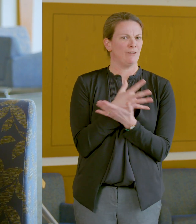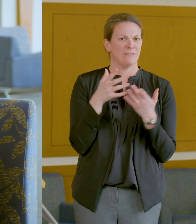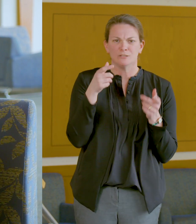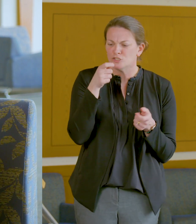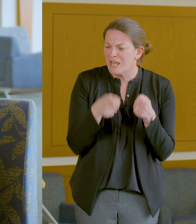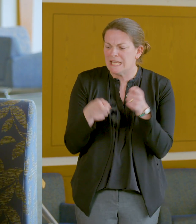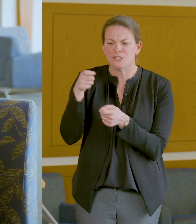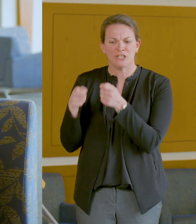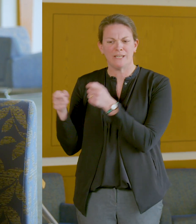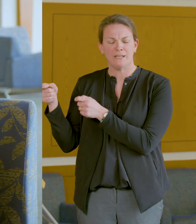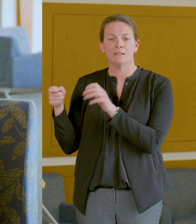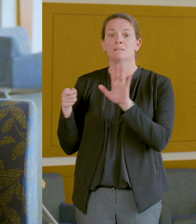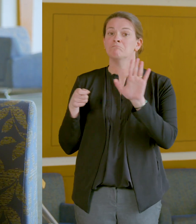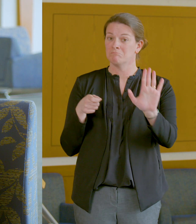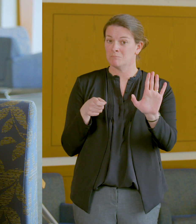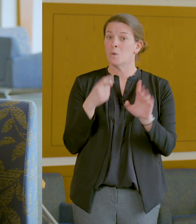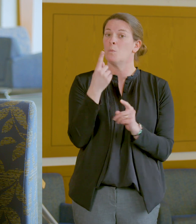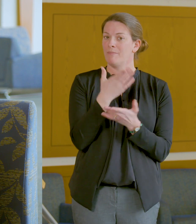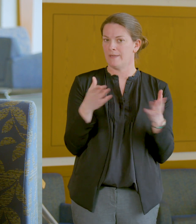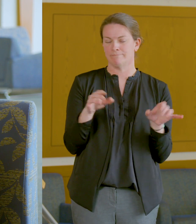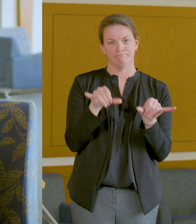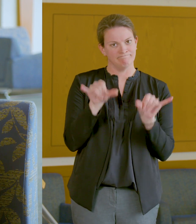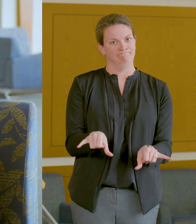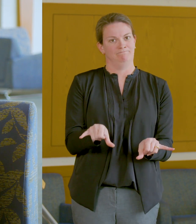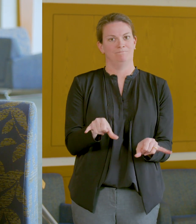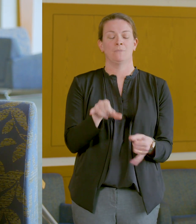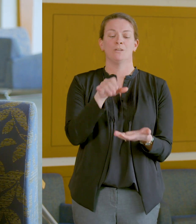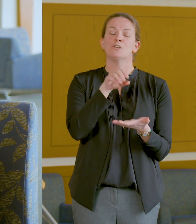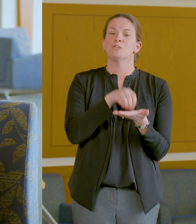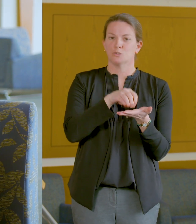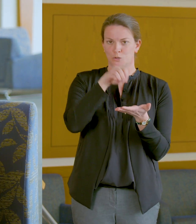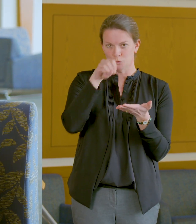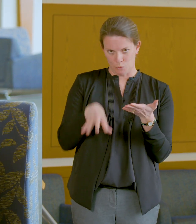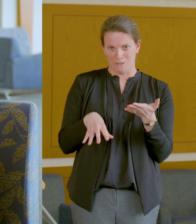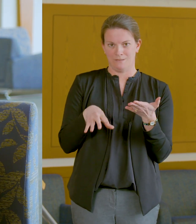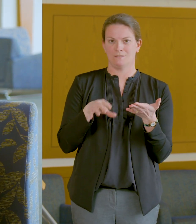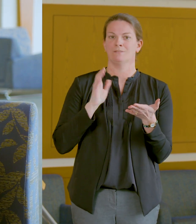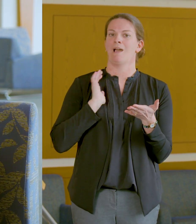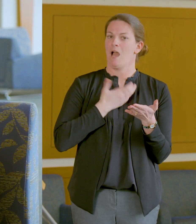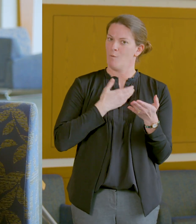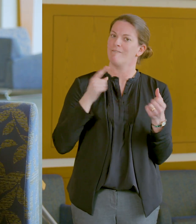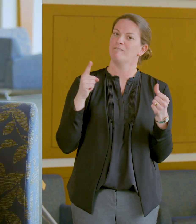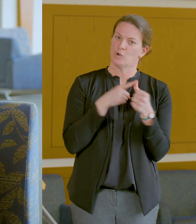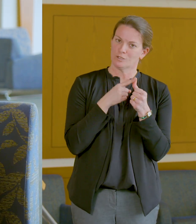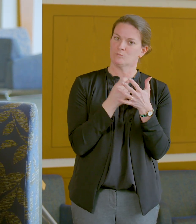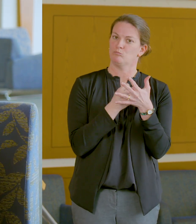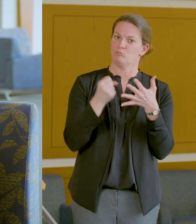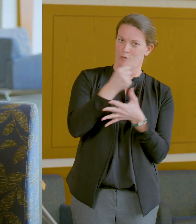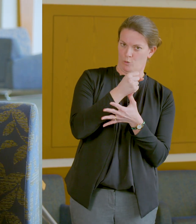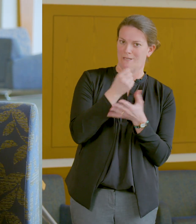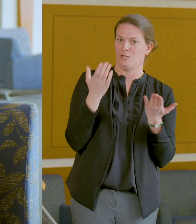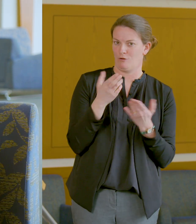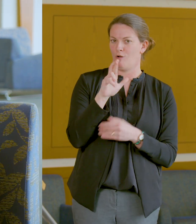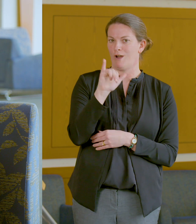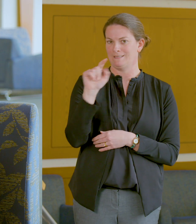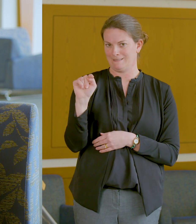everything has changed. But there is one thing that hasn't -- students will always be our first priority at RIT.